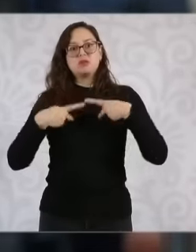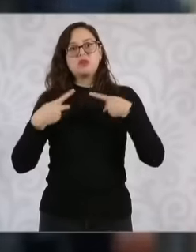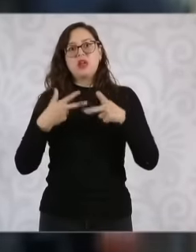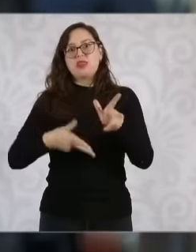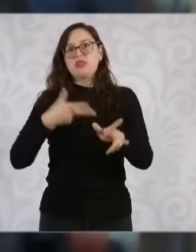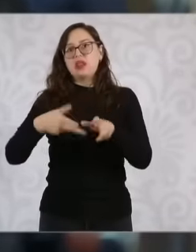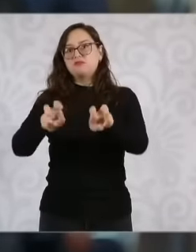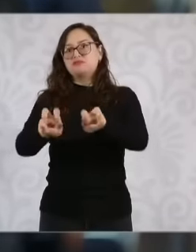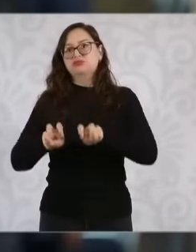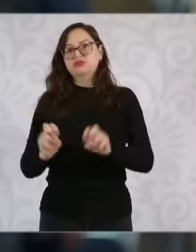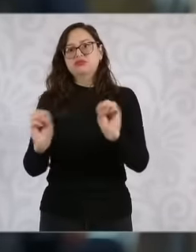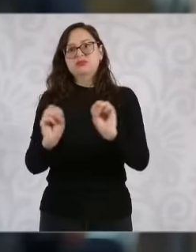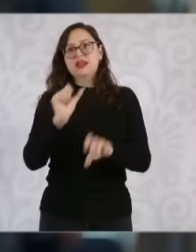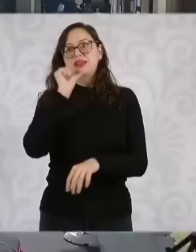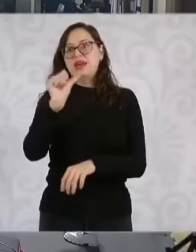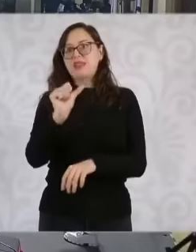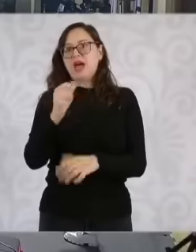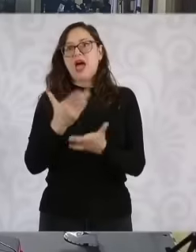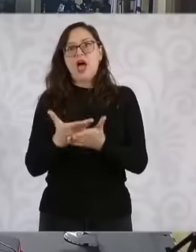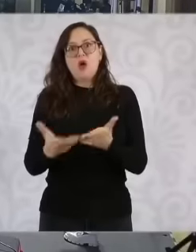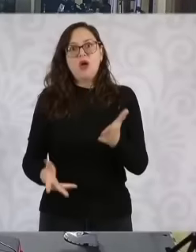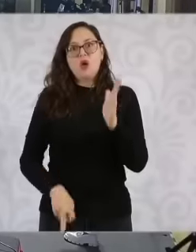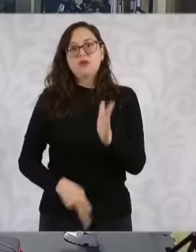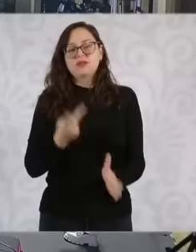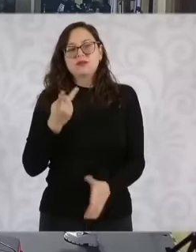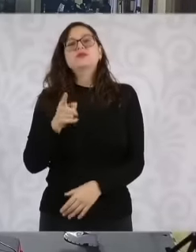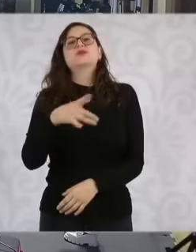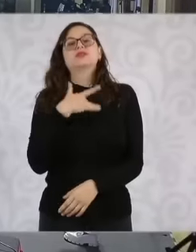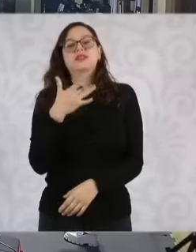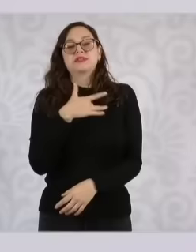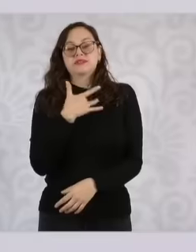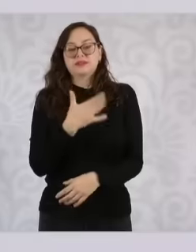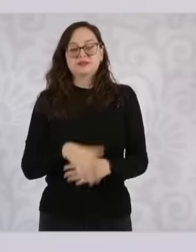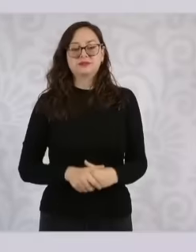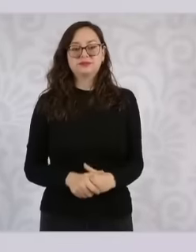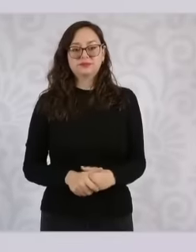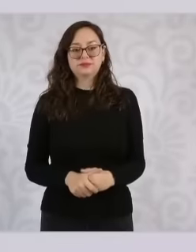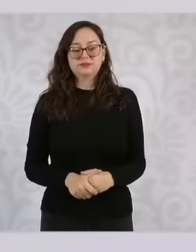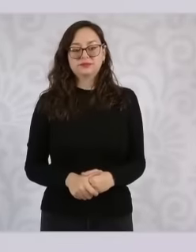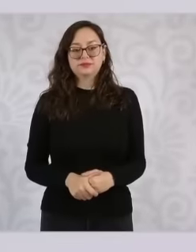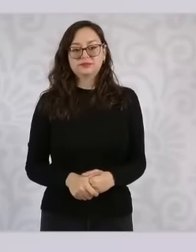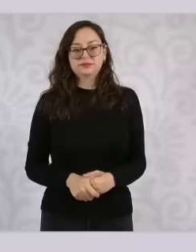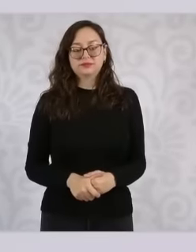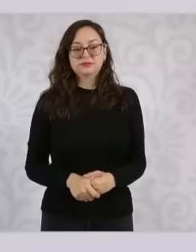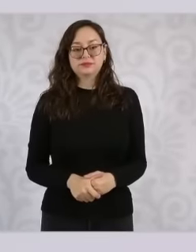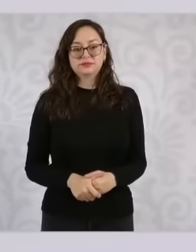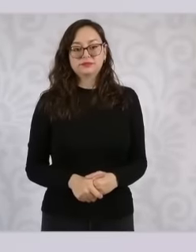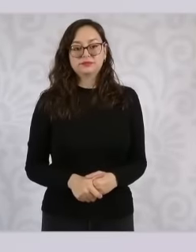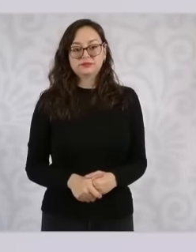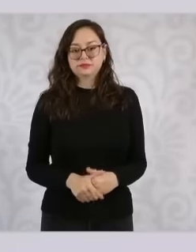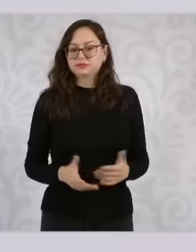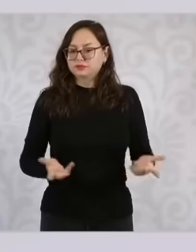neoliberal stage president Thank you well, as you know, there is a public company that